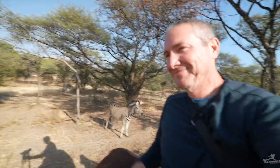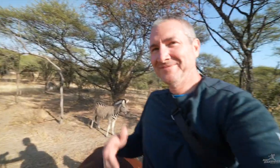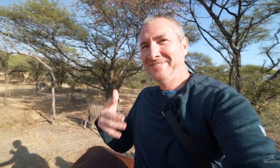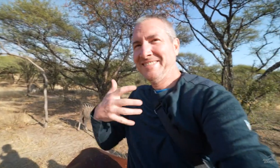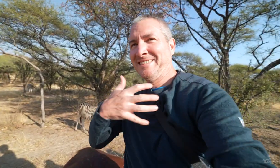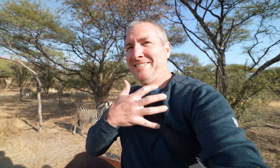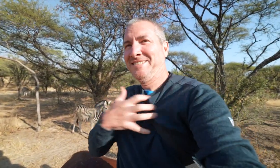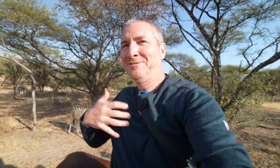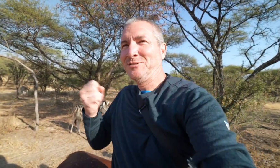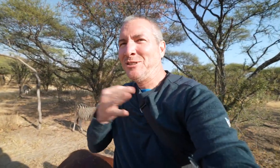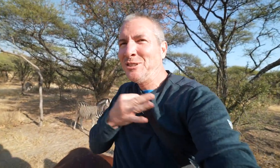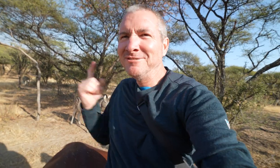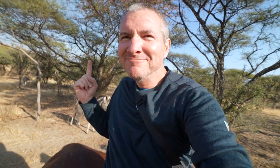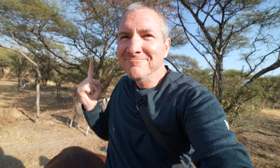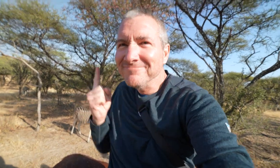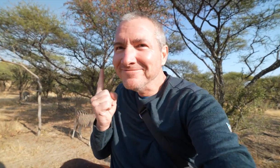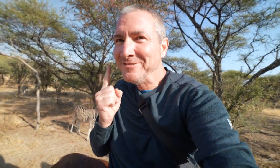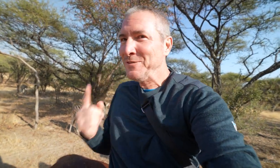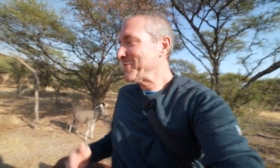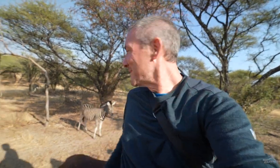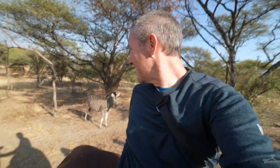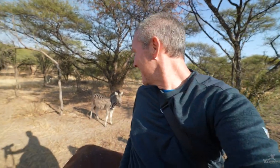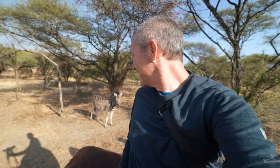This zebra is curious about us!